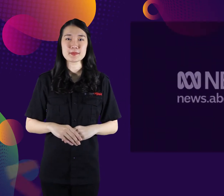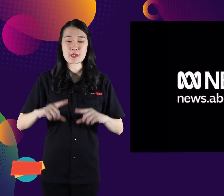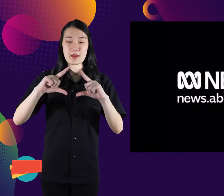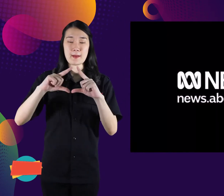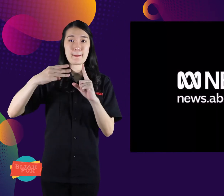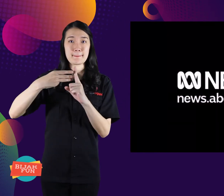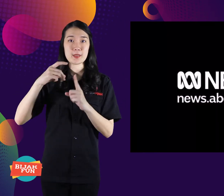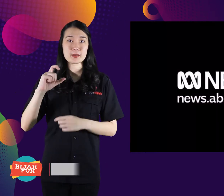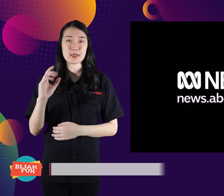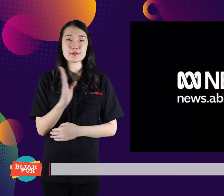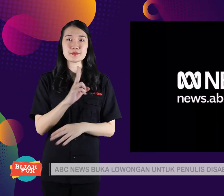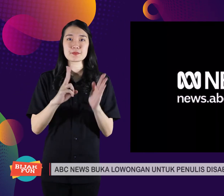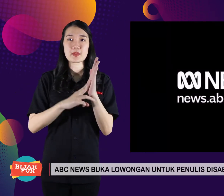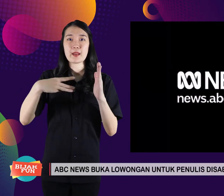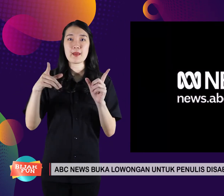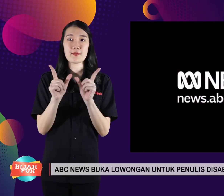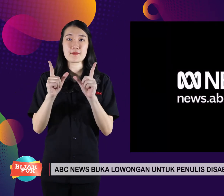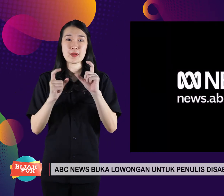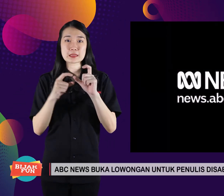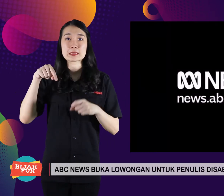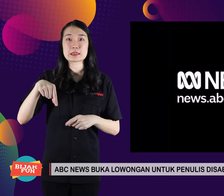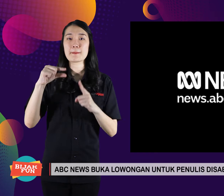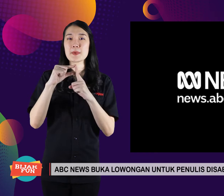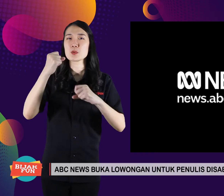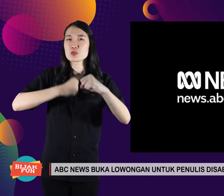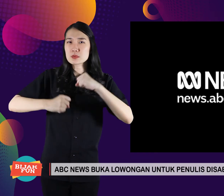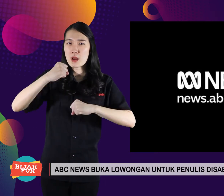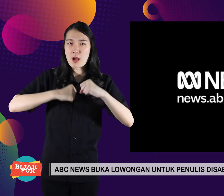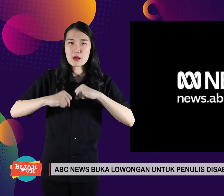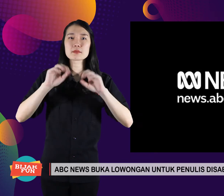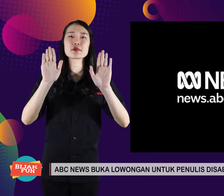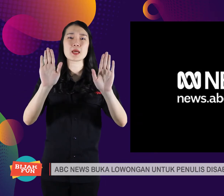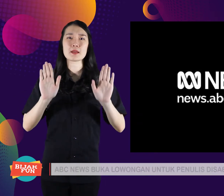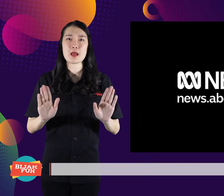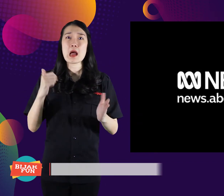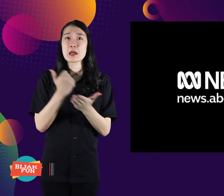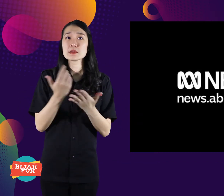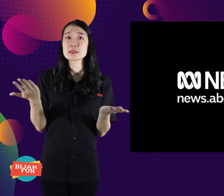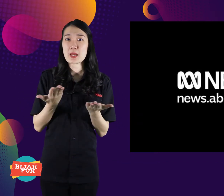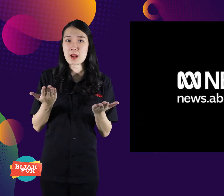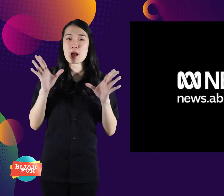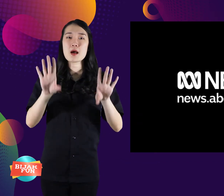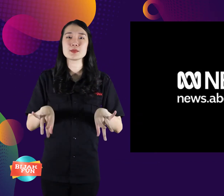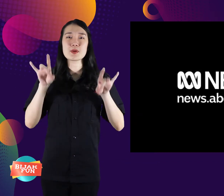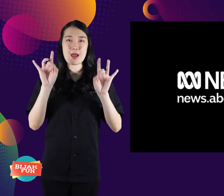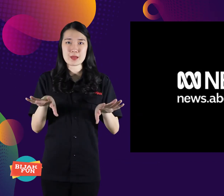ABC News is a media company from Australia.